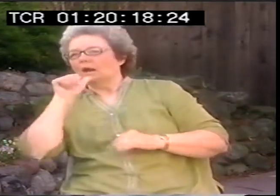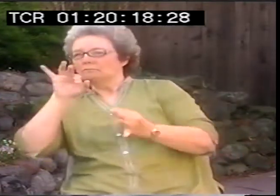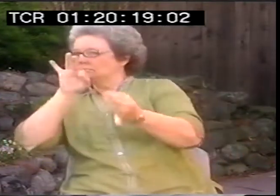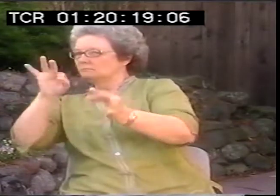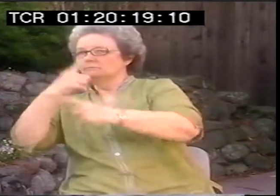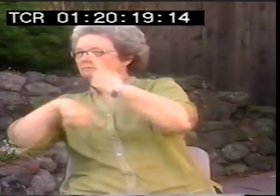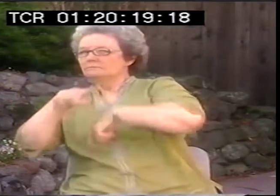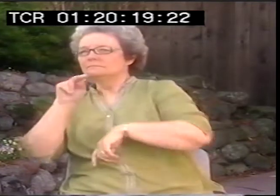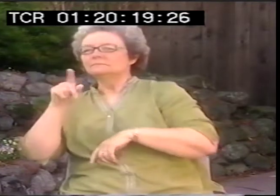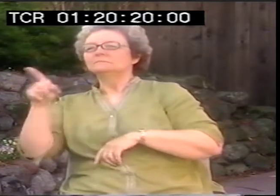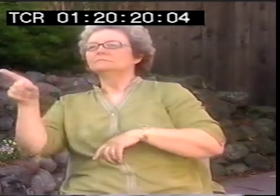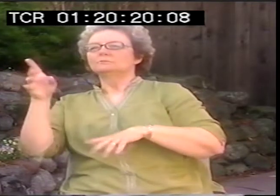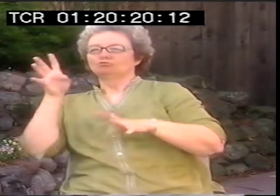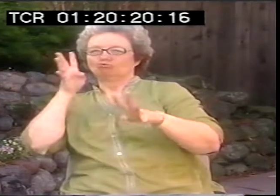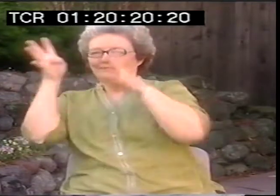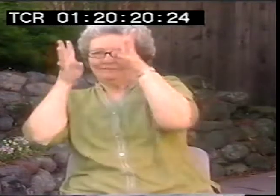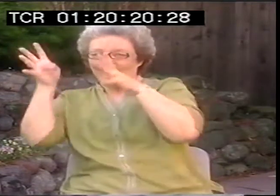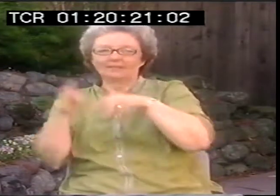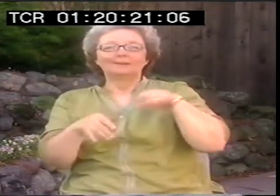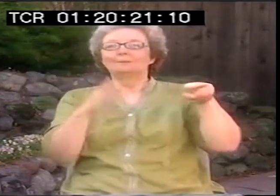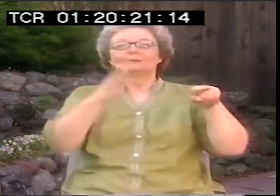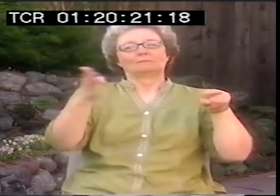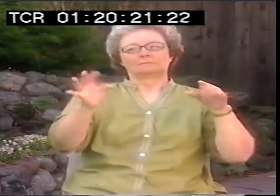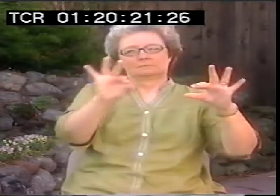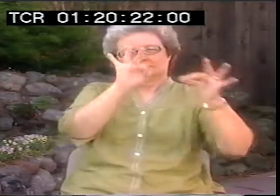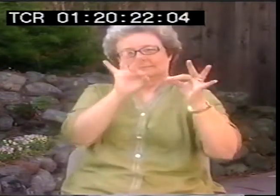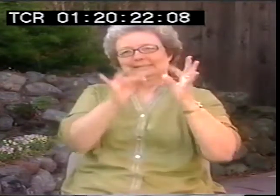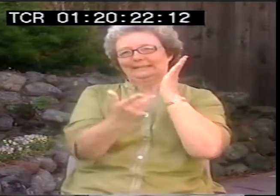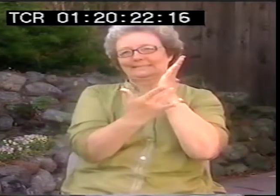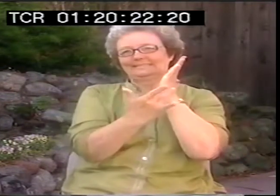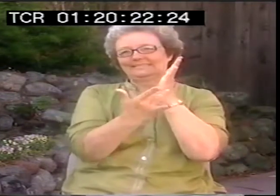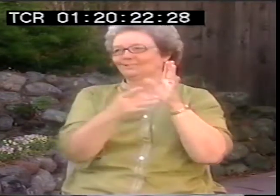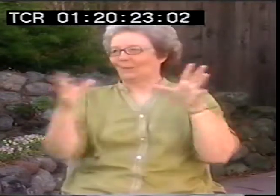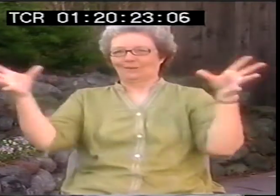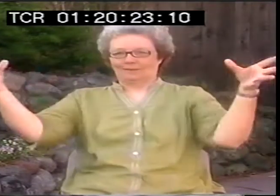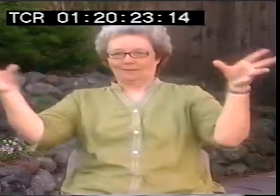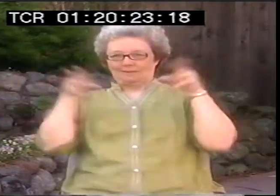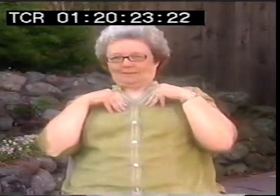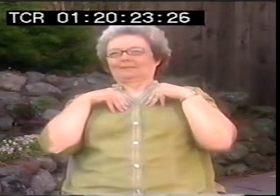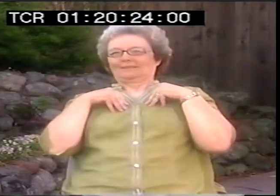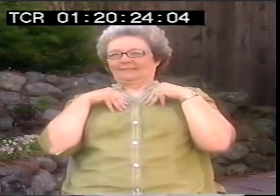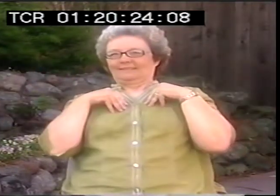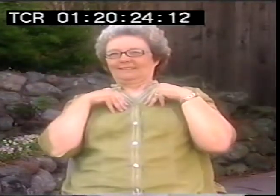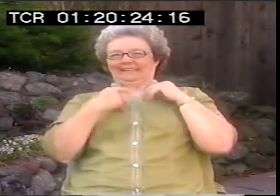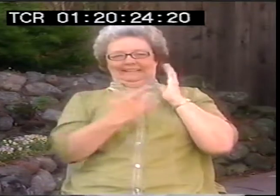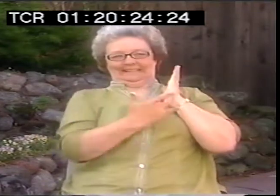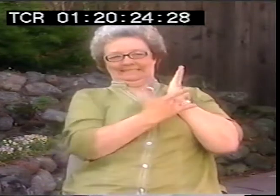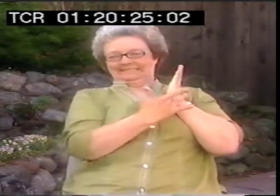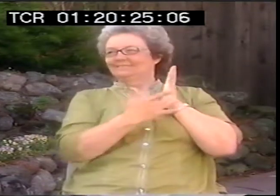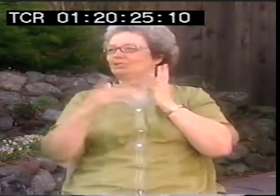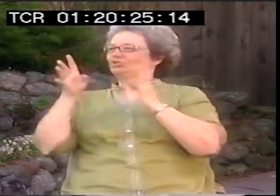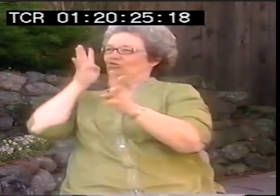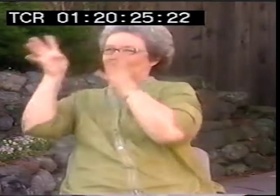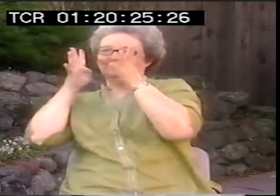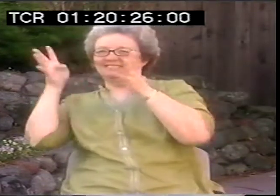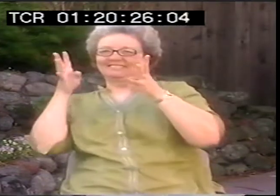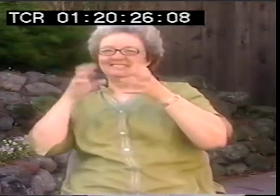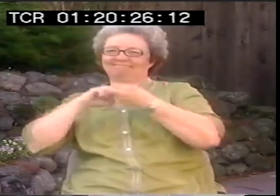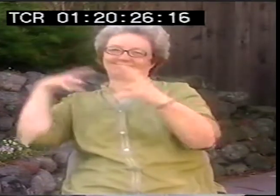Now Bernard Bragg was very staid in his signing, very clear and controlled. Whereas Malls wasn't that way. He was very creative.